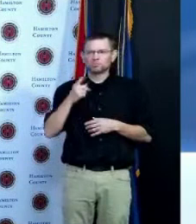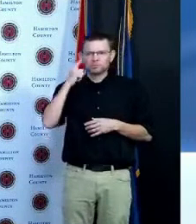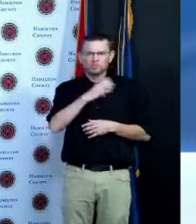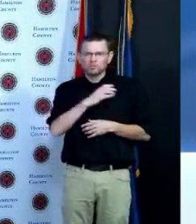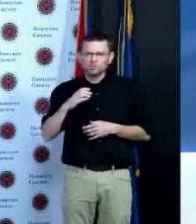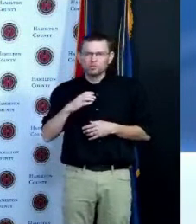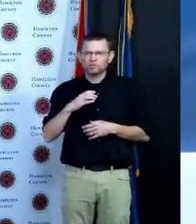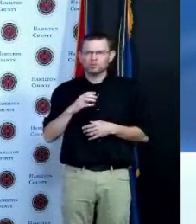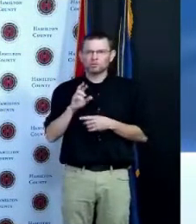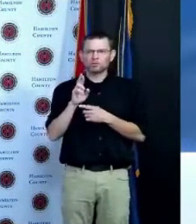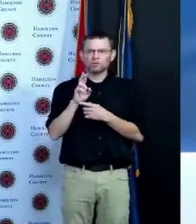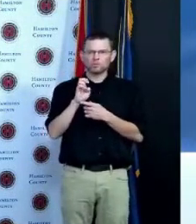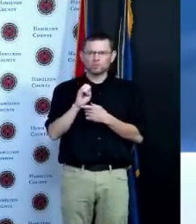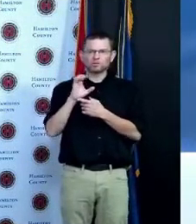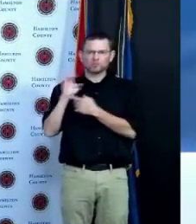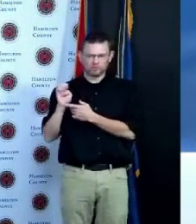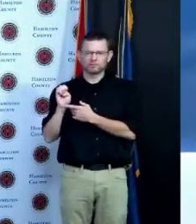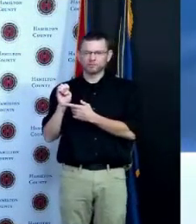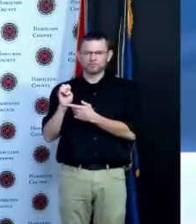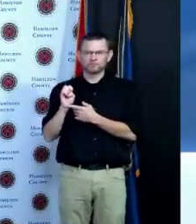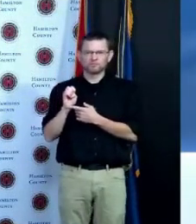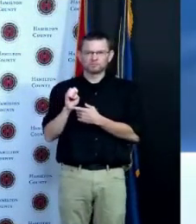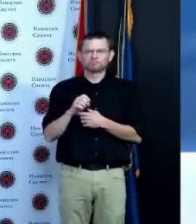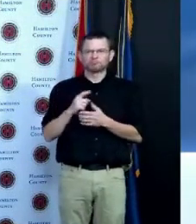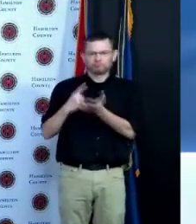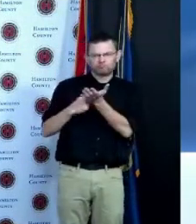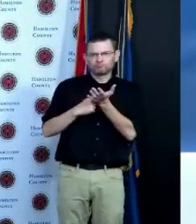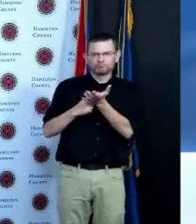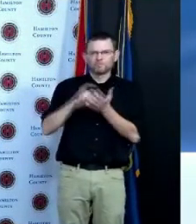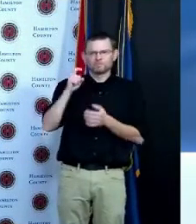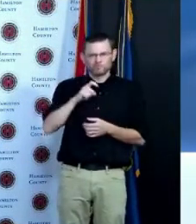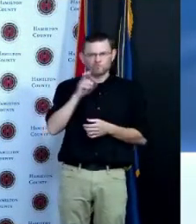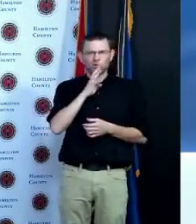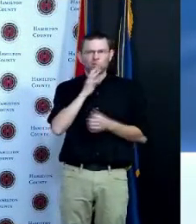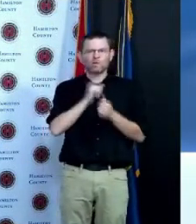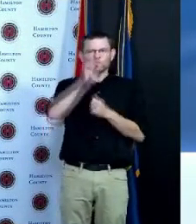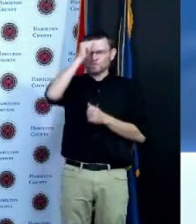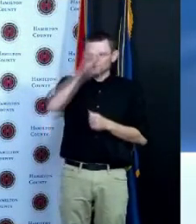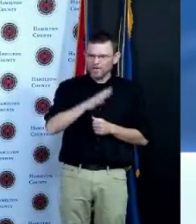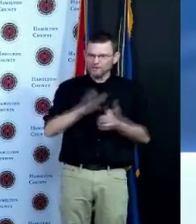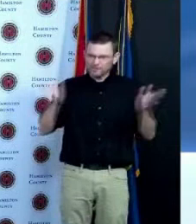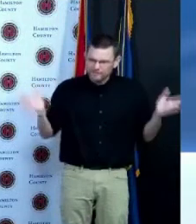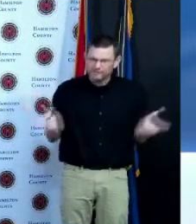the second group are those that shall we say are disconnected there's large numbers of Americans